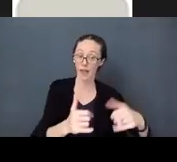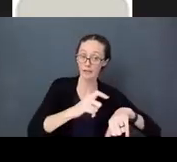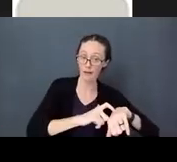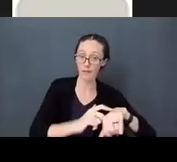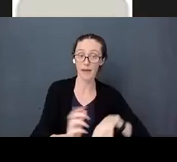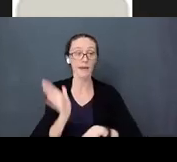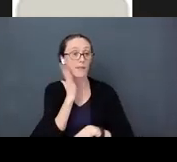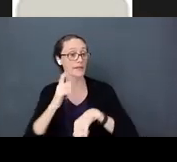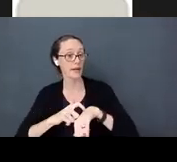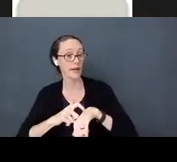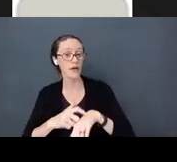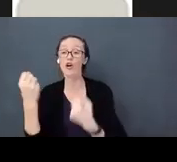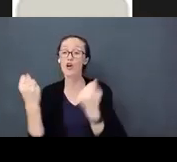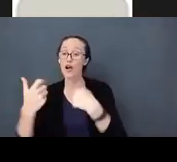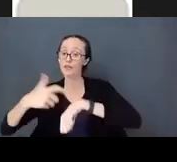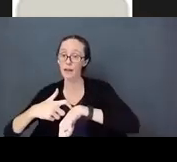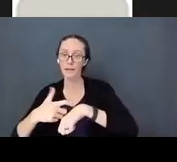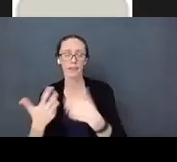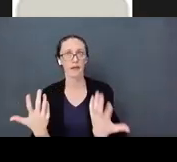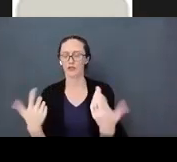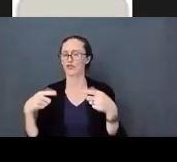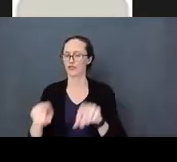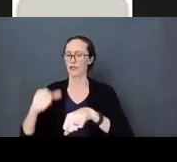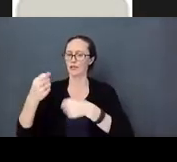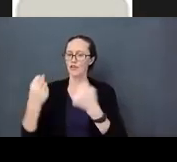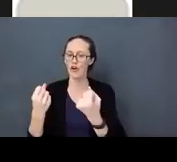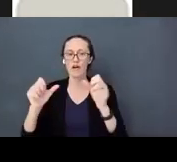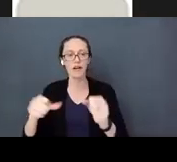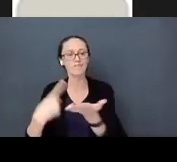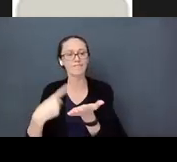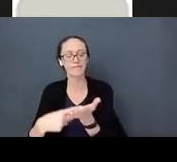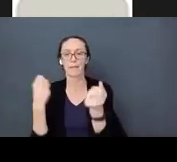car – we can talk about all kinds of things in the car. If you have children signing,